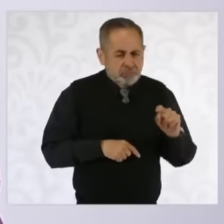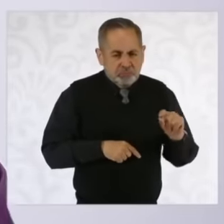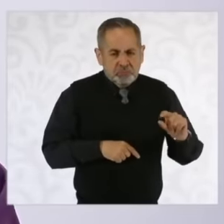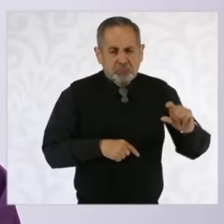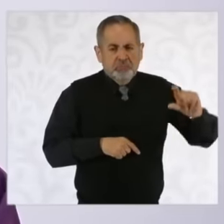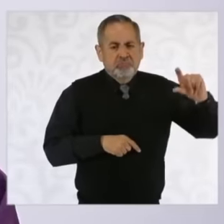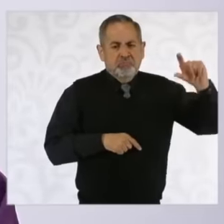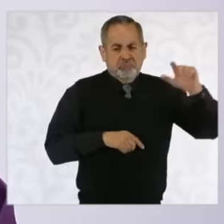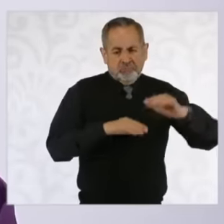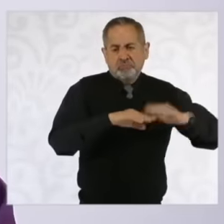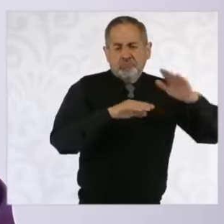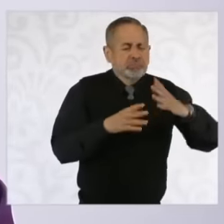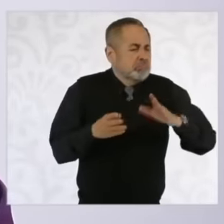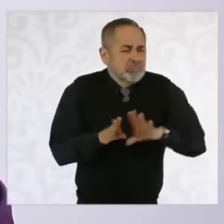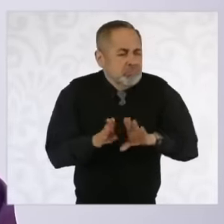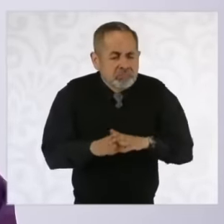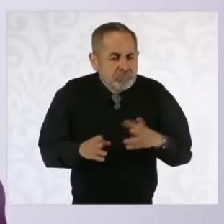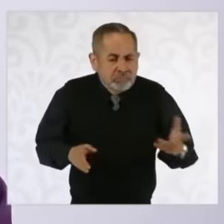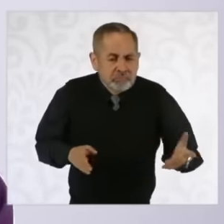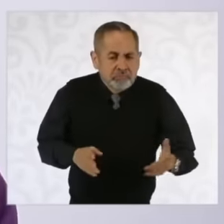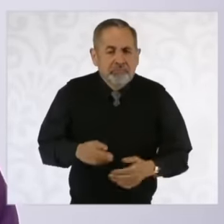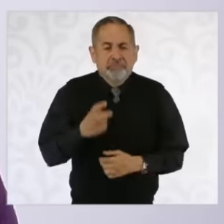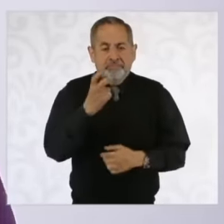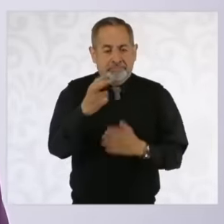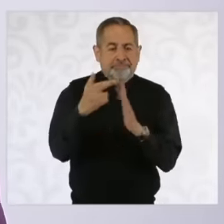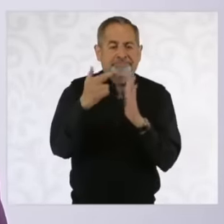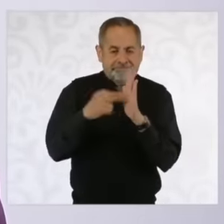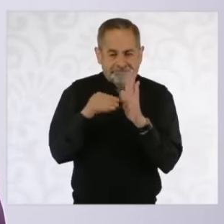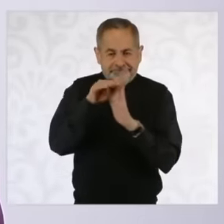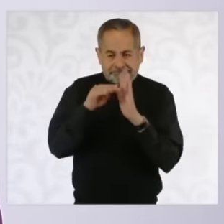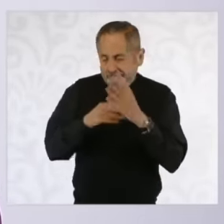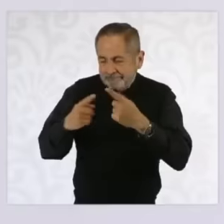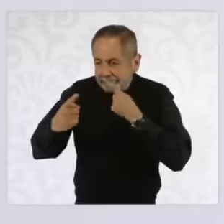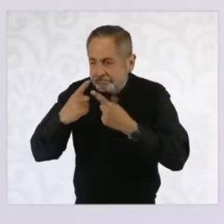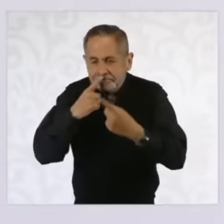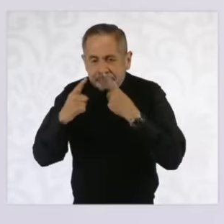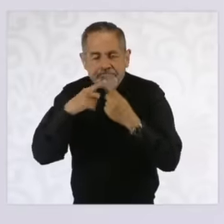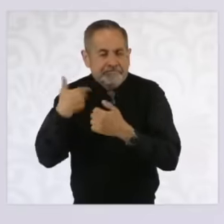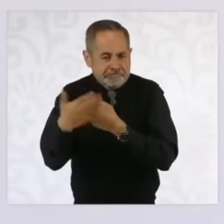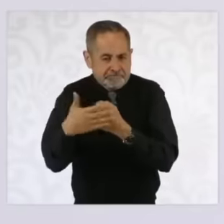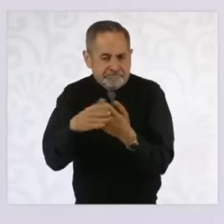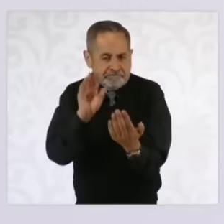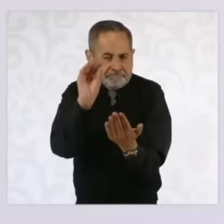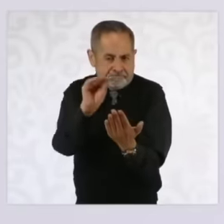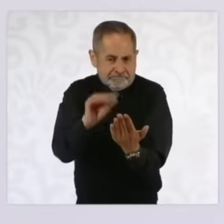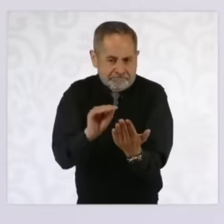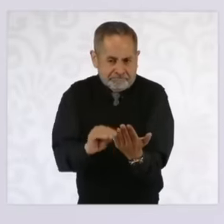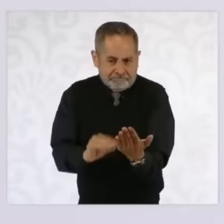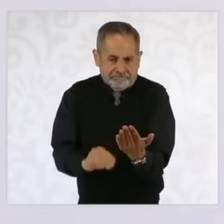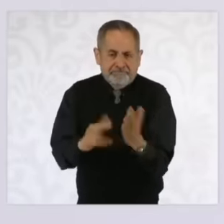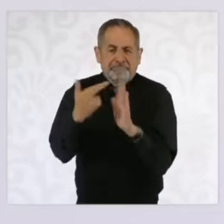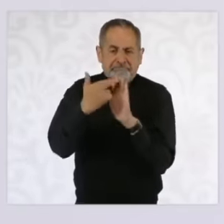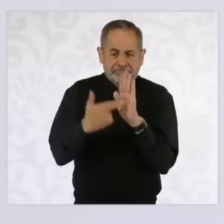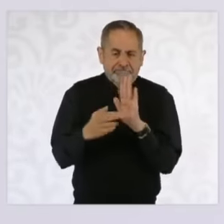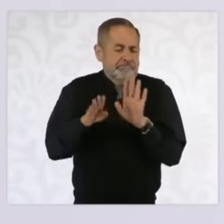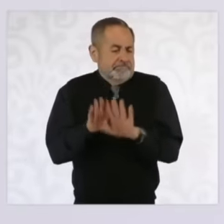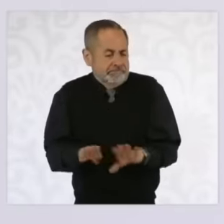How it is going to grow Those are the rules that we are determining there is a very important part because